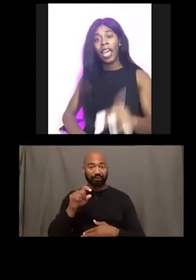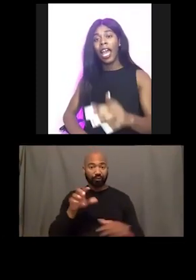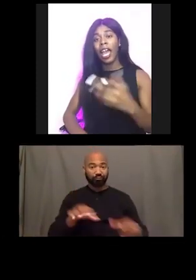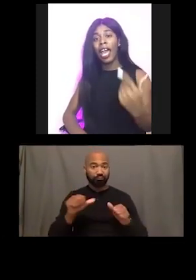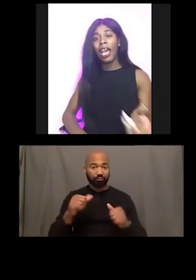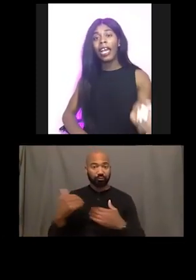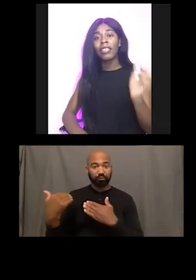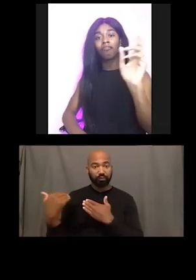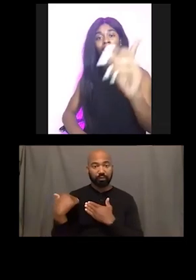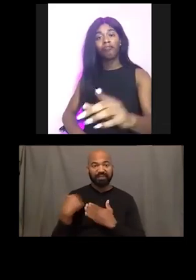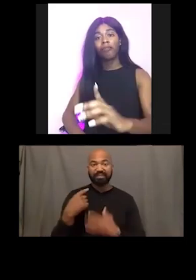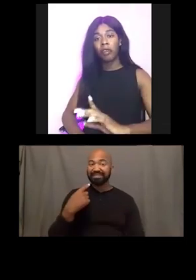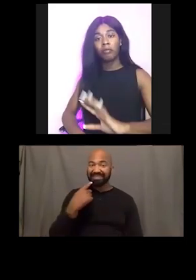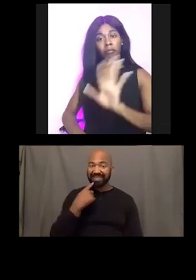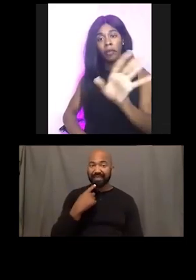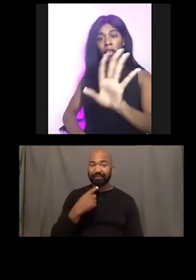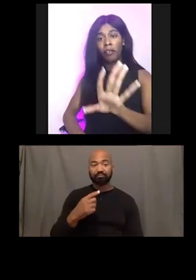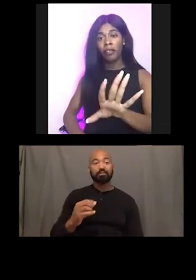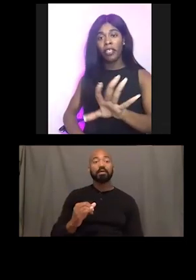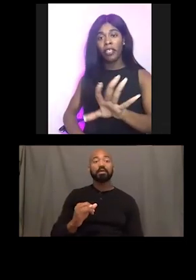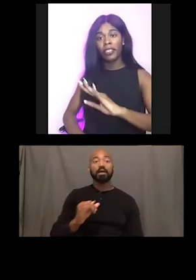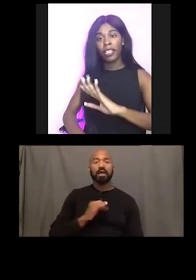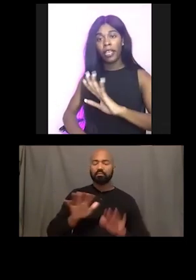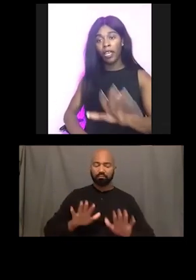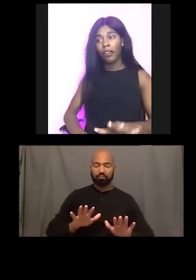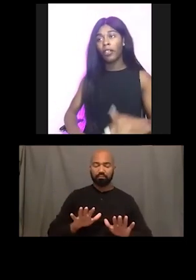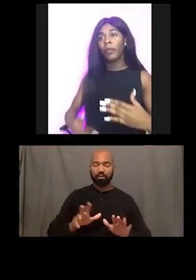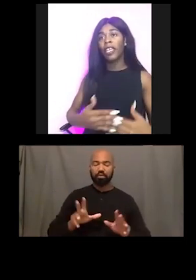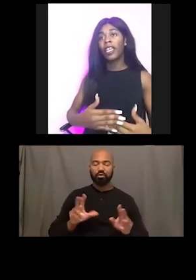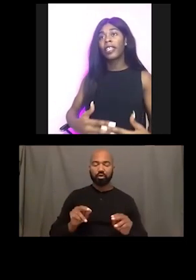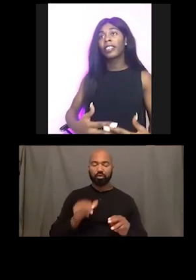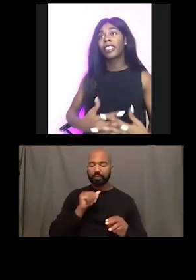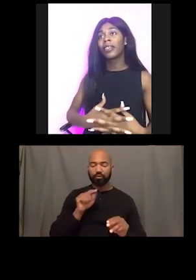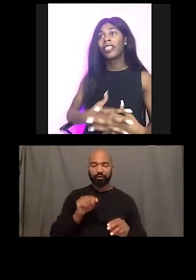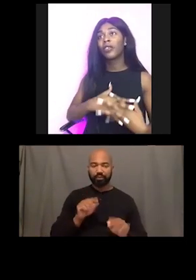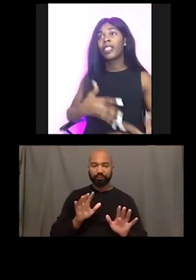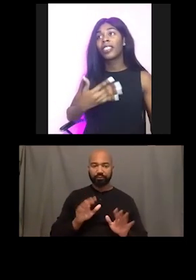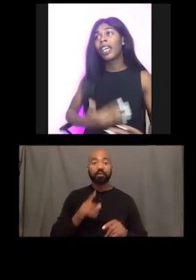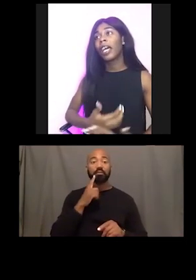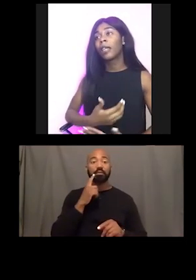knowing like I, no, I'm not gonna do this. I'm not gonna do that because especially during these times,